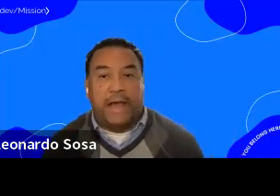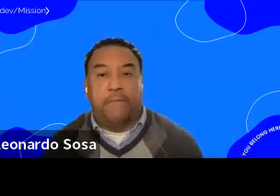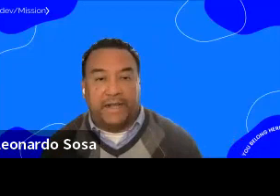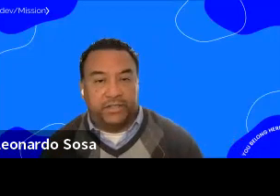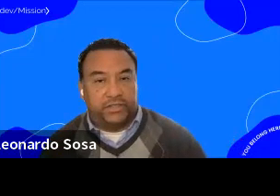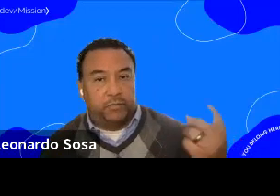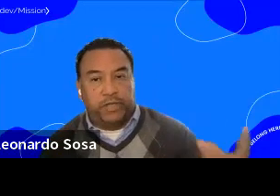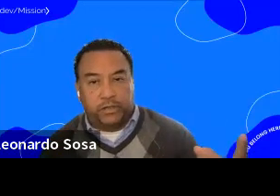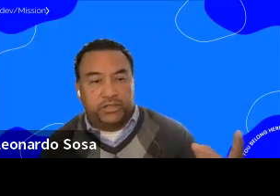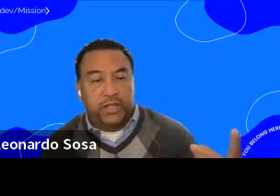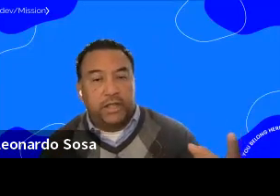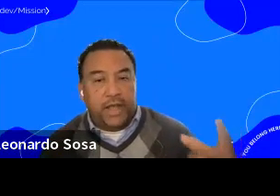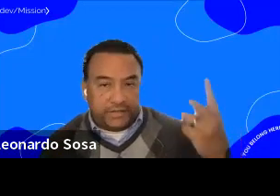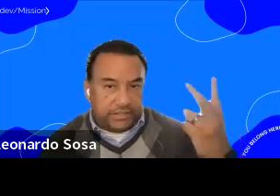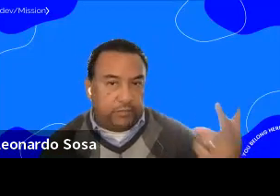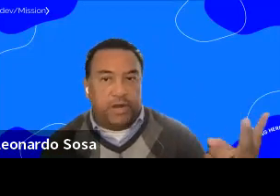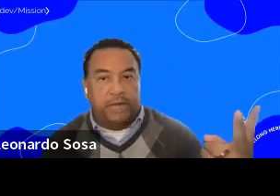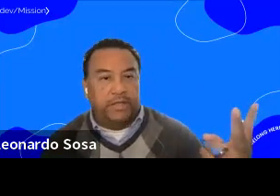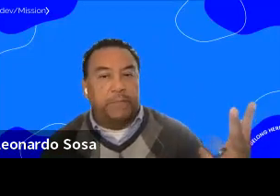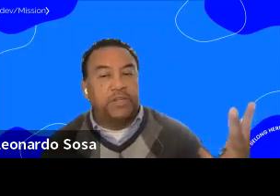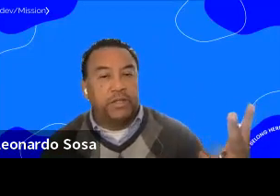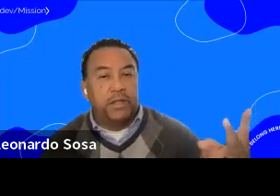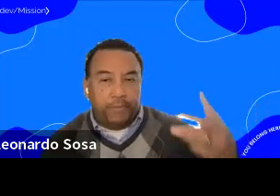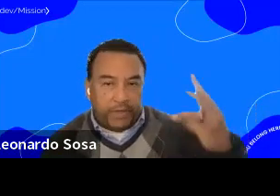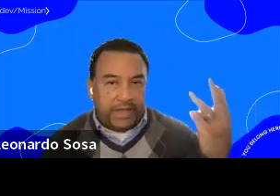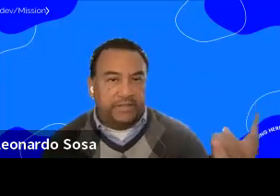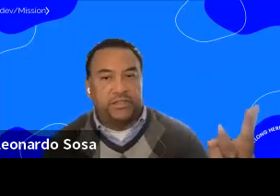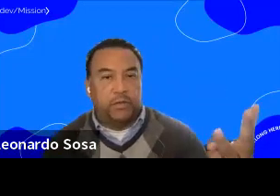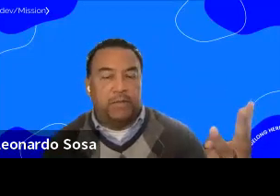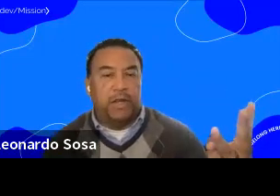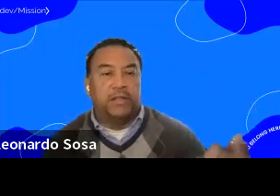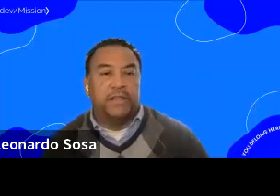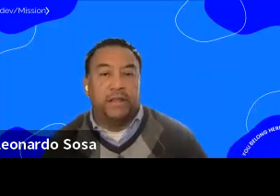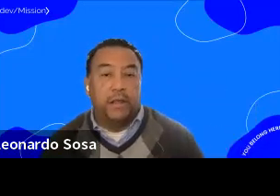to have access to computers, access to adoption and access to relevant content.